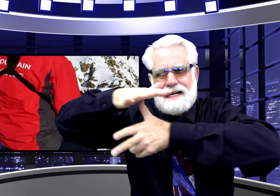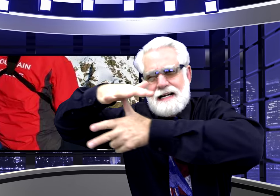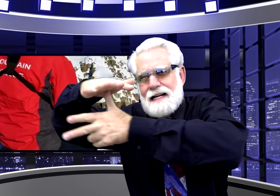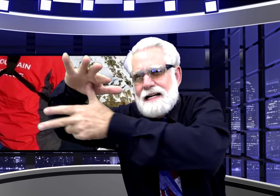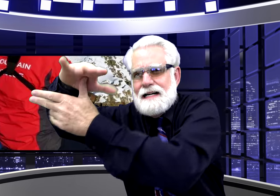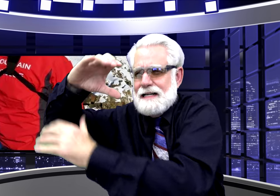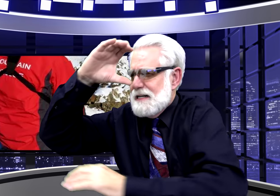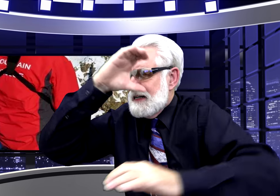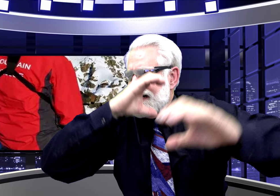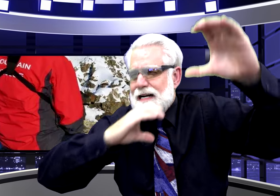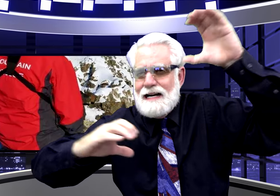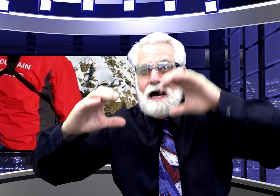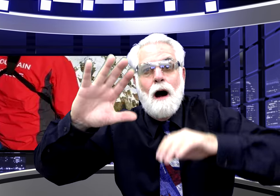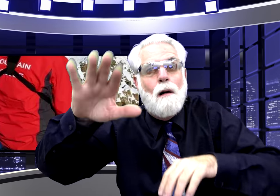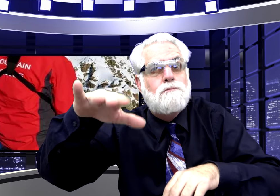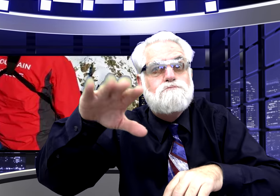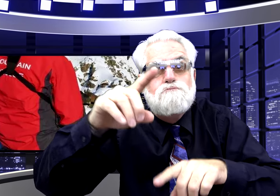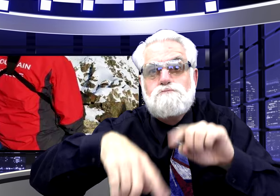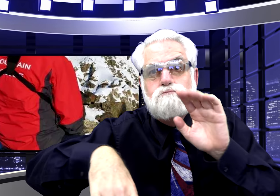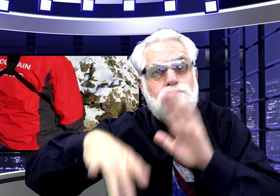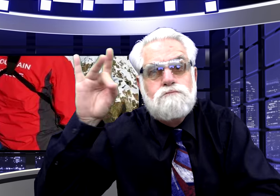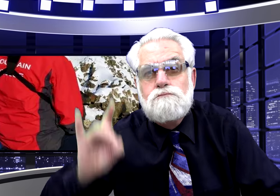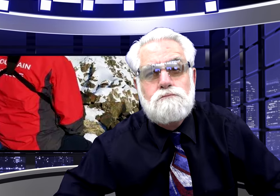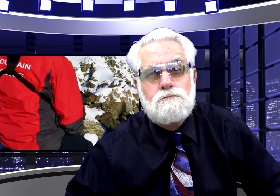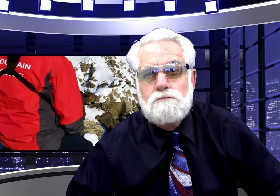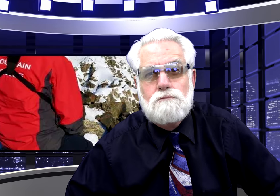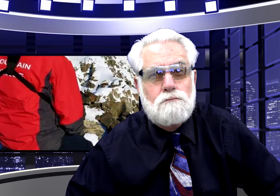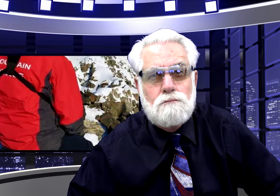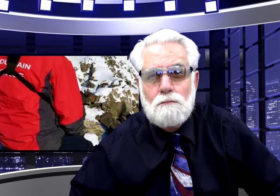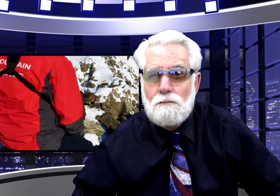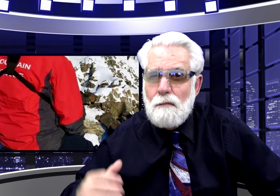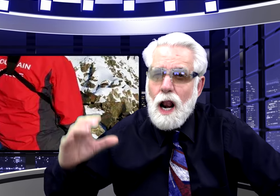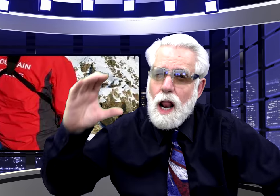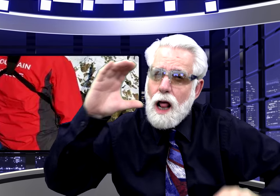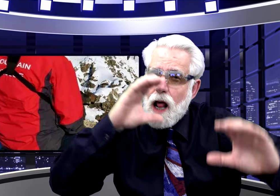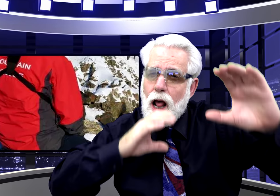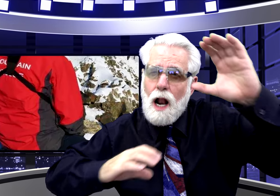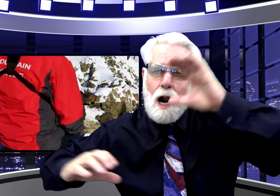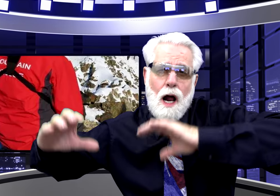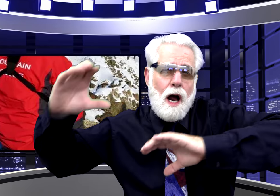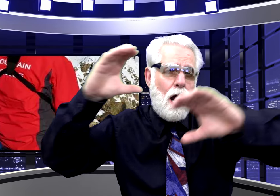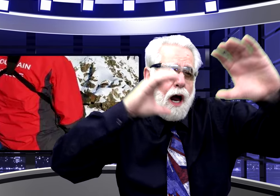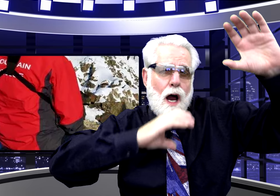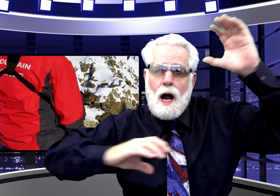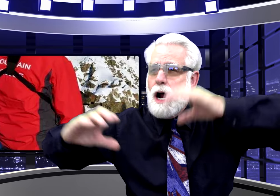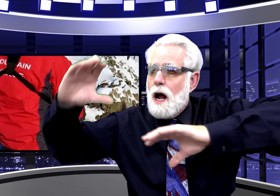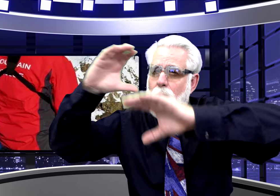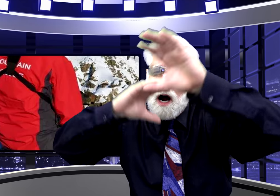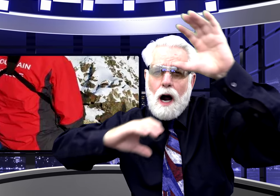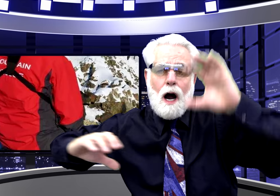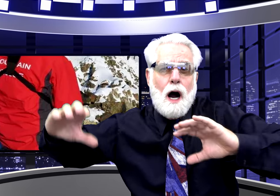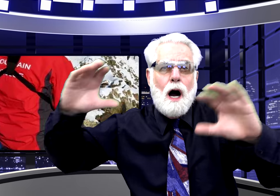Helicopters, Search and Rescue people, they still couldn’t find him. They looked and looked and searched and searched.